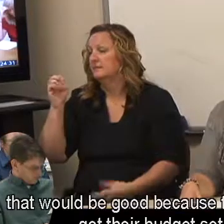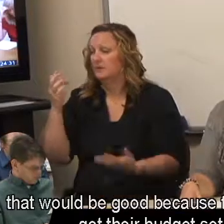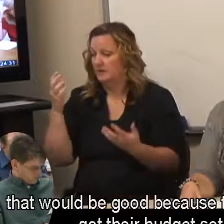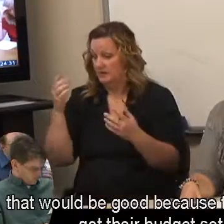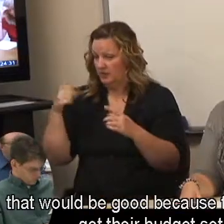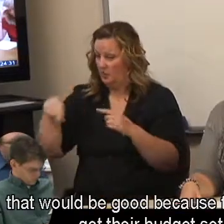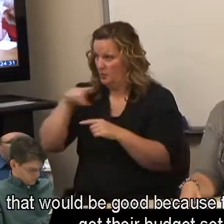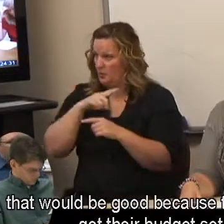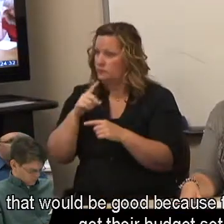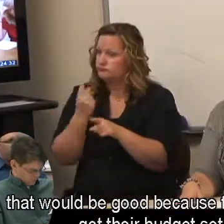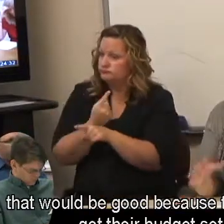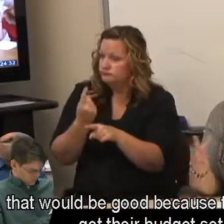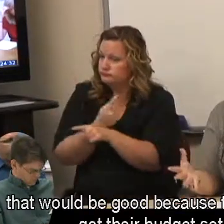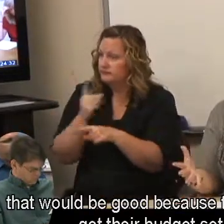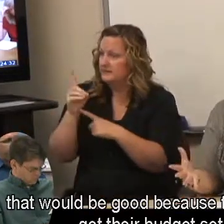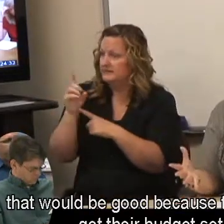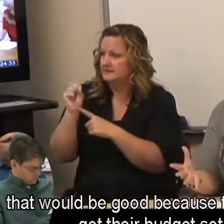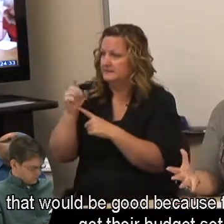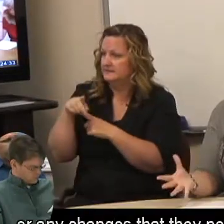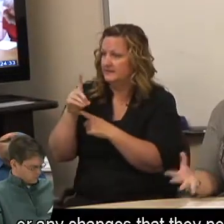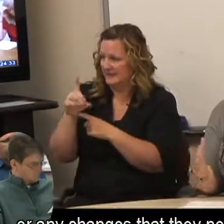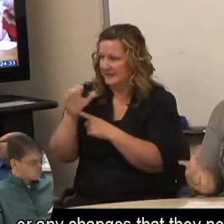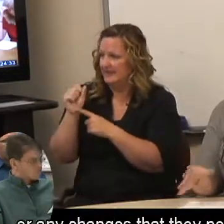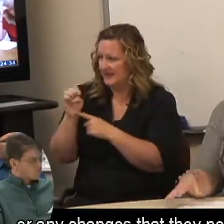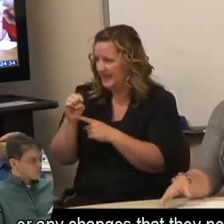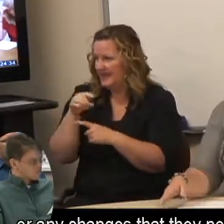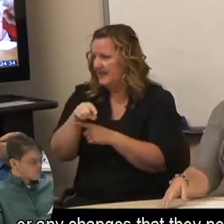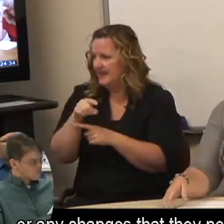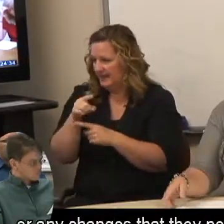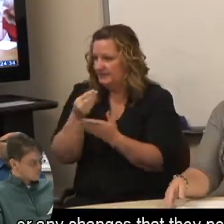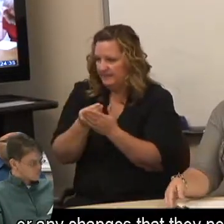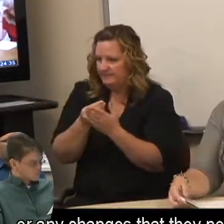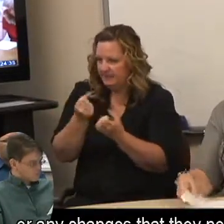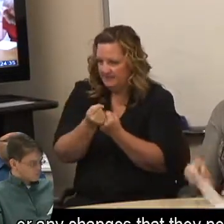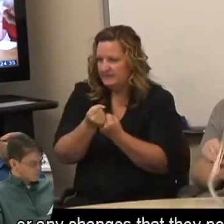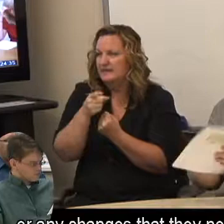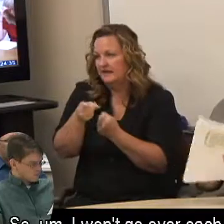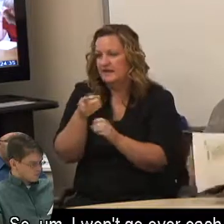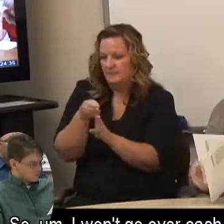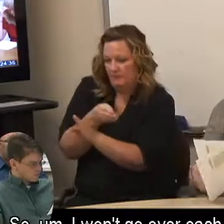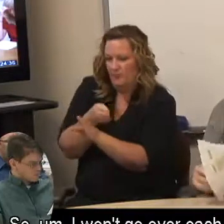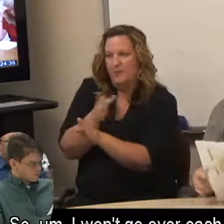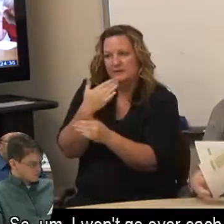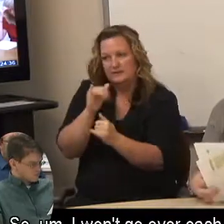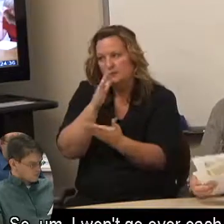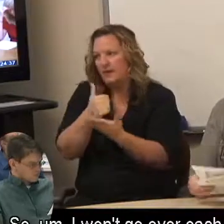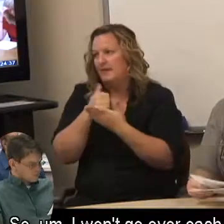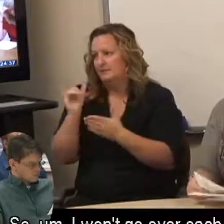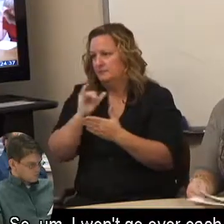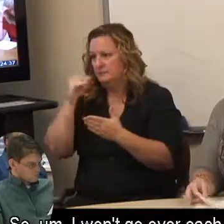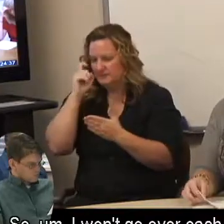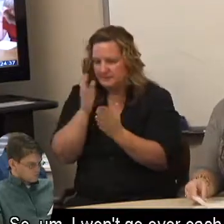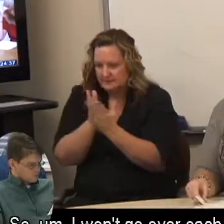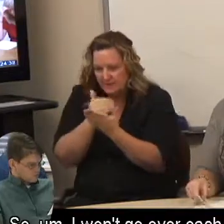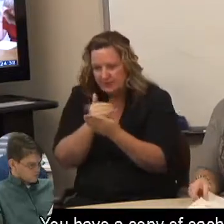that would be good because then they can get their budget set up or any changes that they need to make. So, um, I won't go over each of the forms.